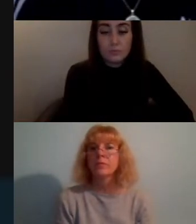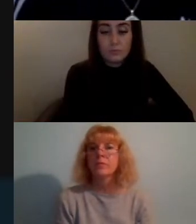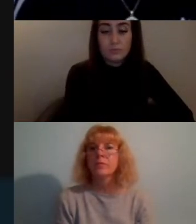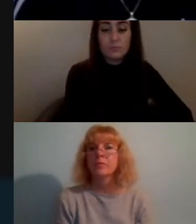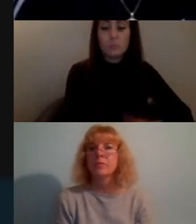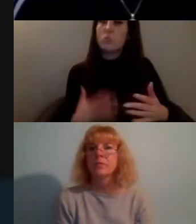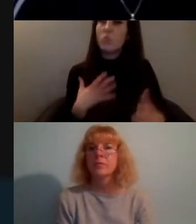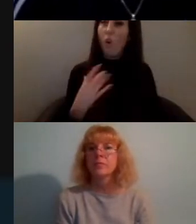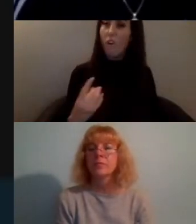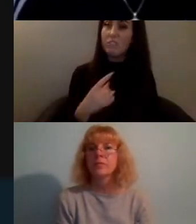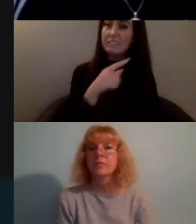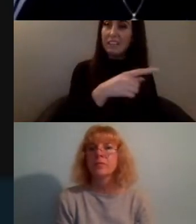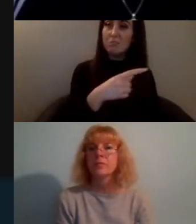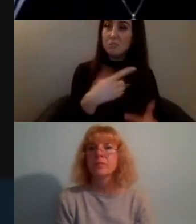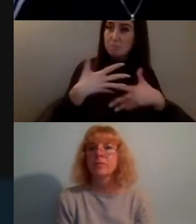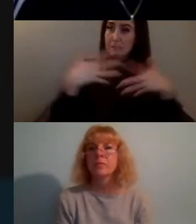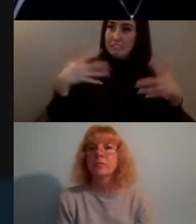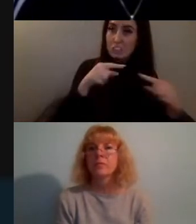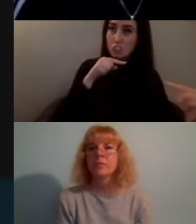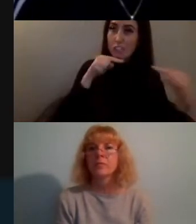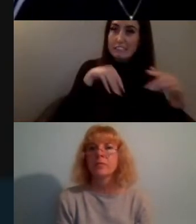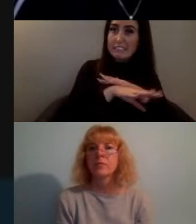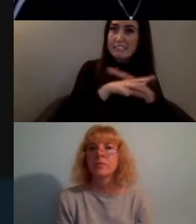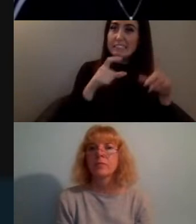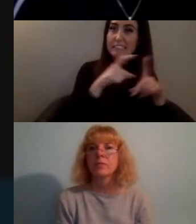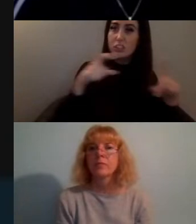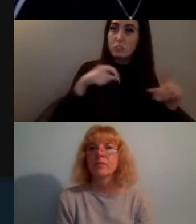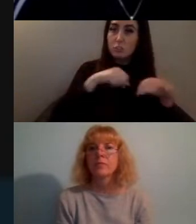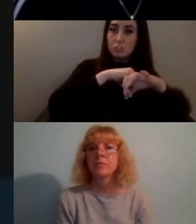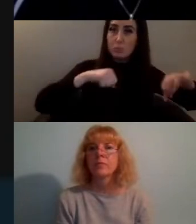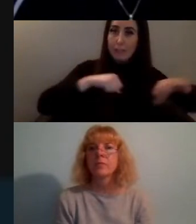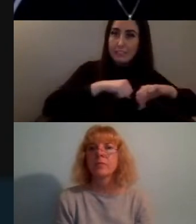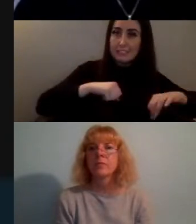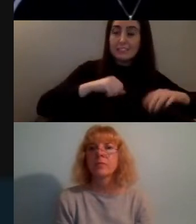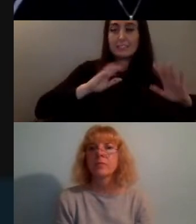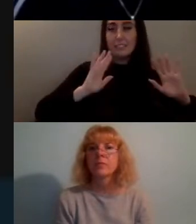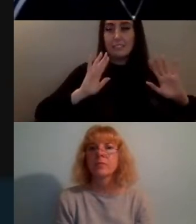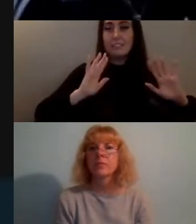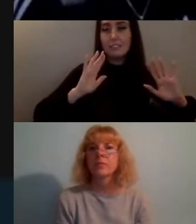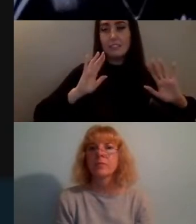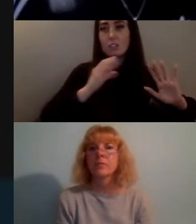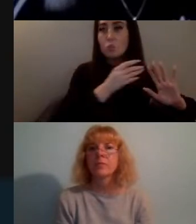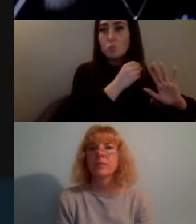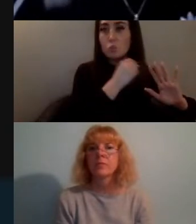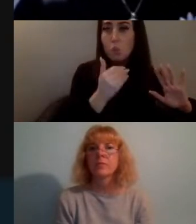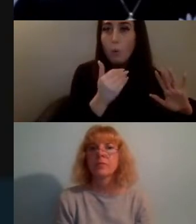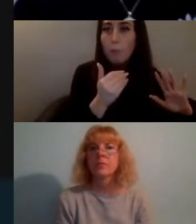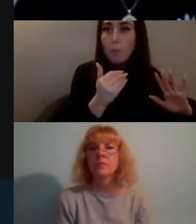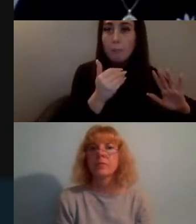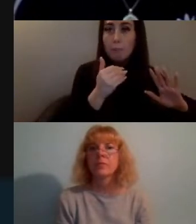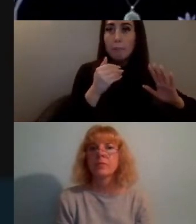some of which I think really mirror challenges in physical spaces and some which differ so some